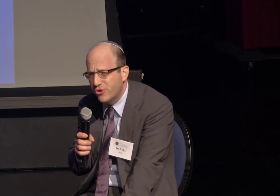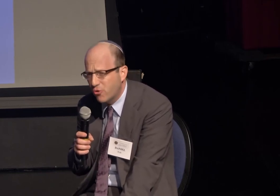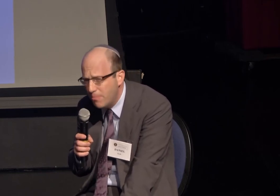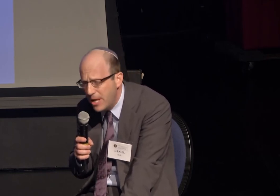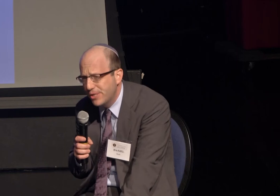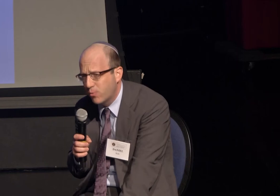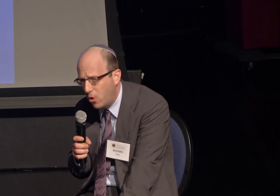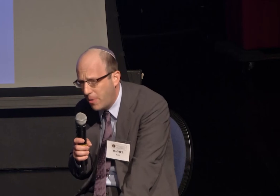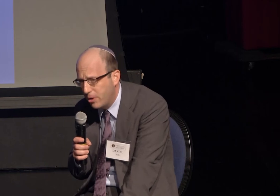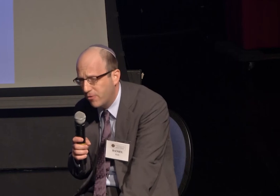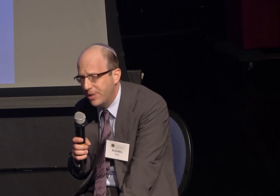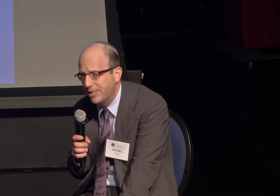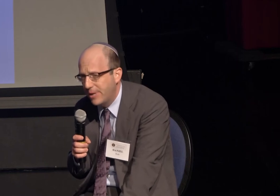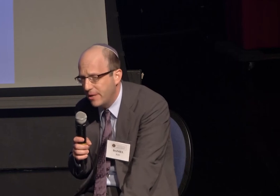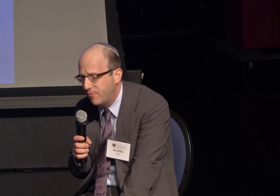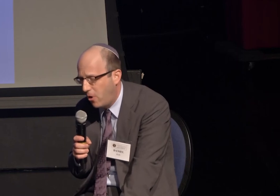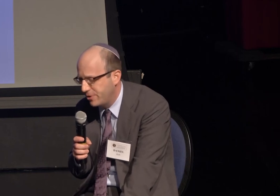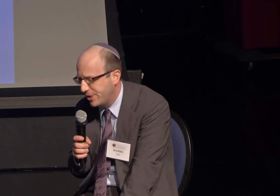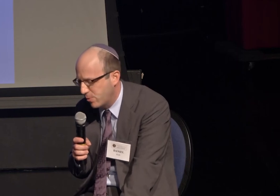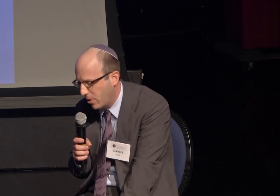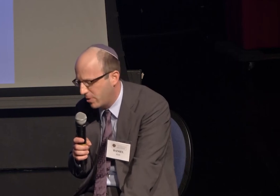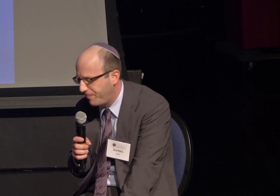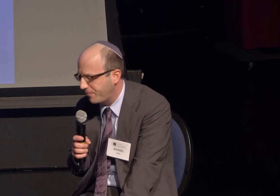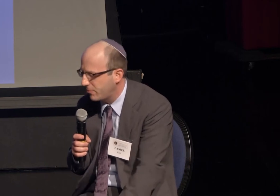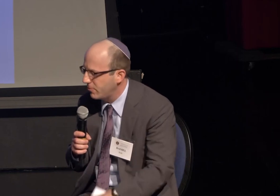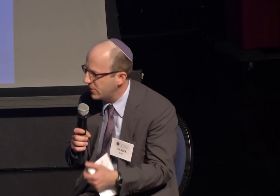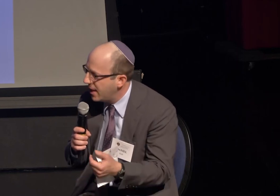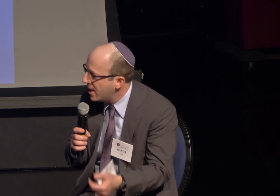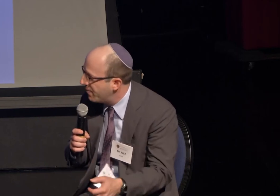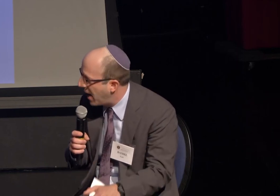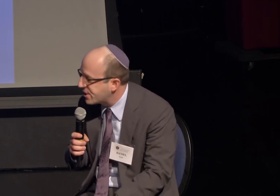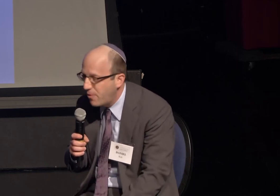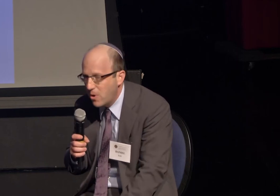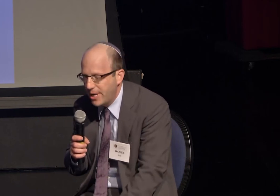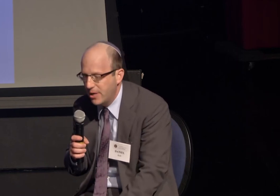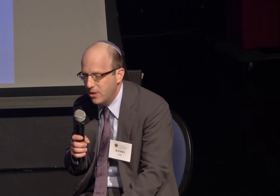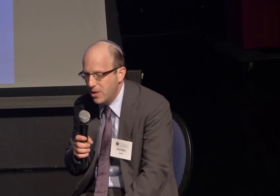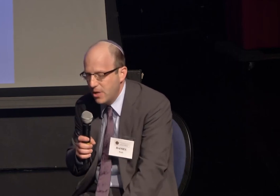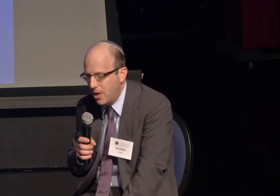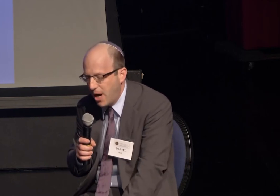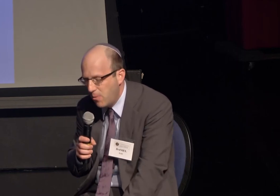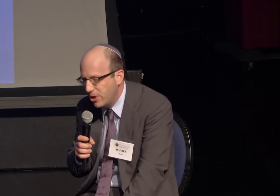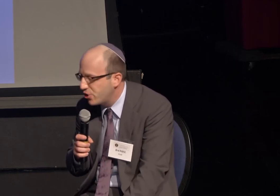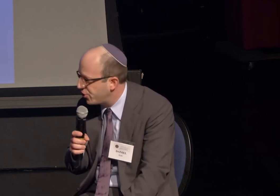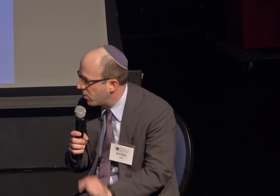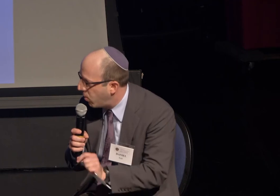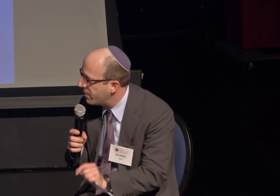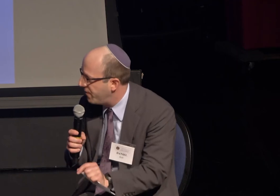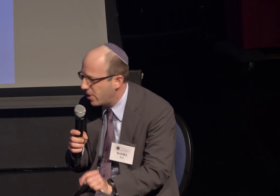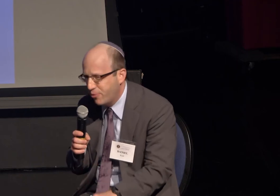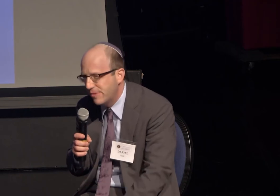That was a tremendous role model for me to get involved in this work. Fast-forwarding, I want to share one brief story.